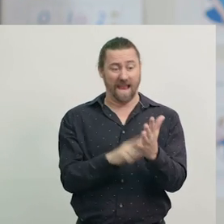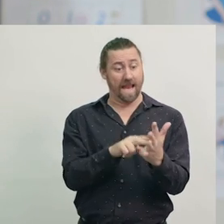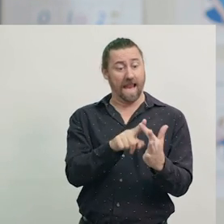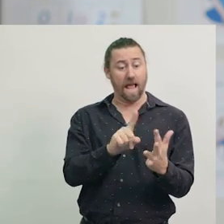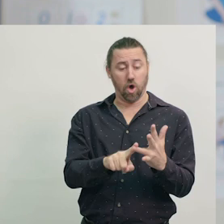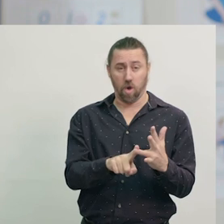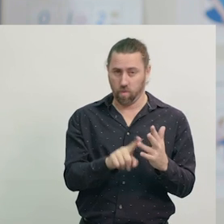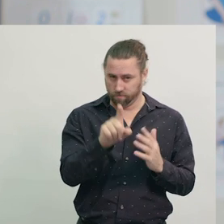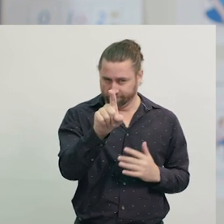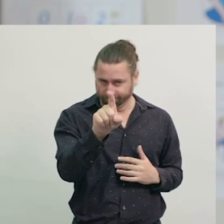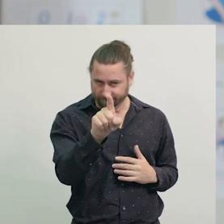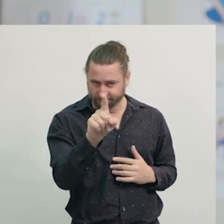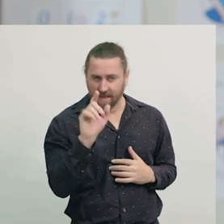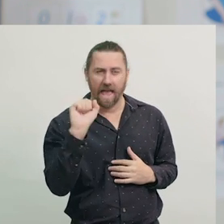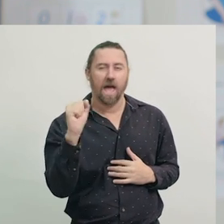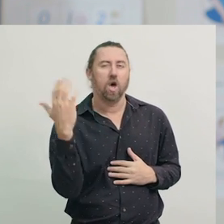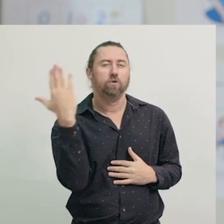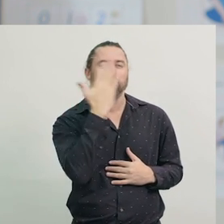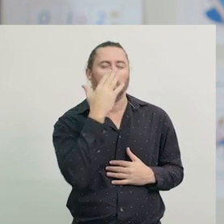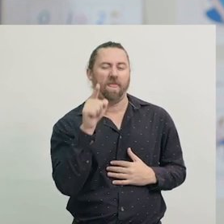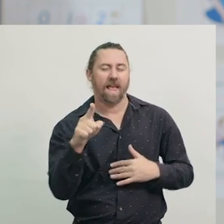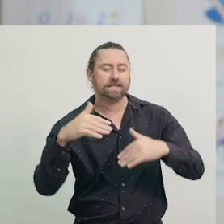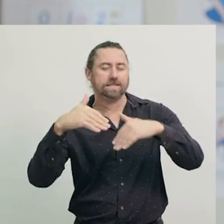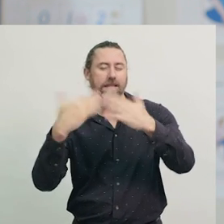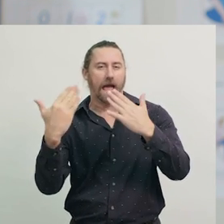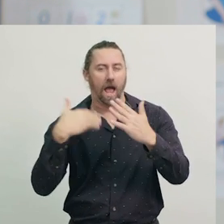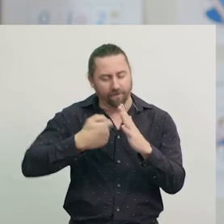We’ll be sequencing events from his school day in the correct order,